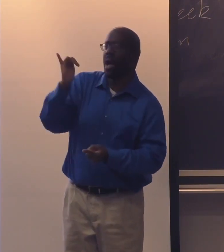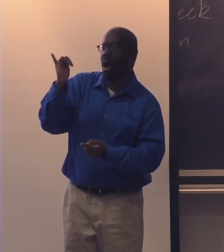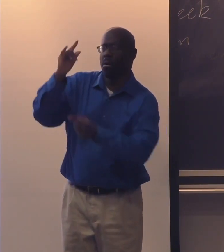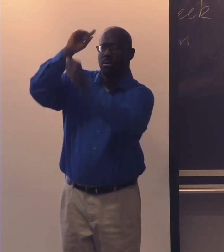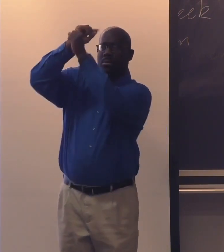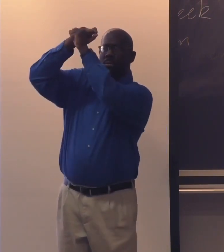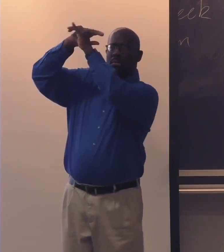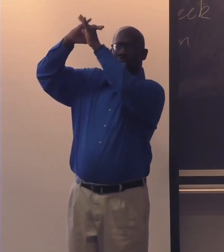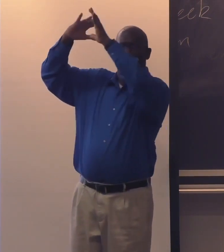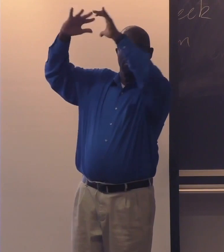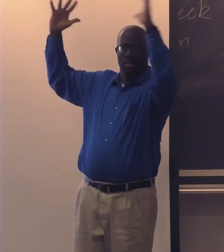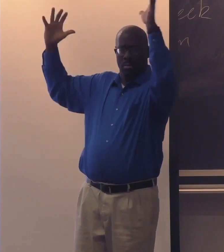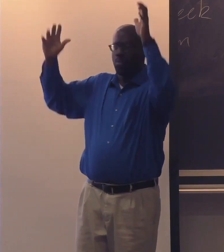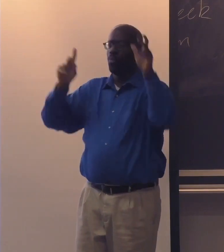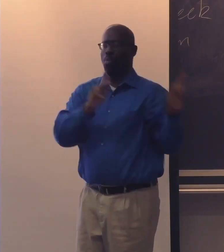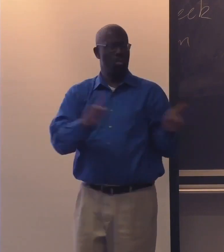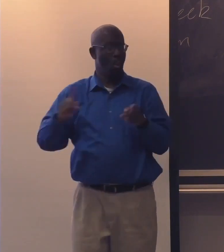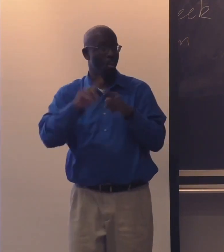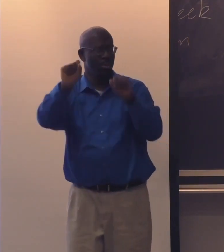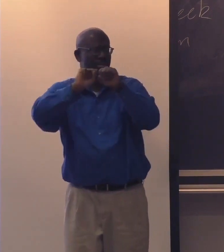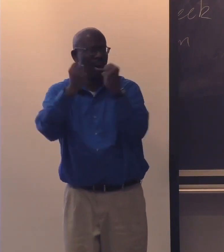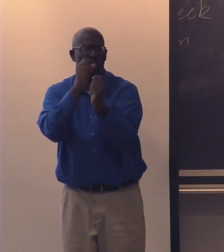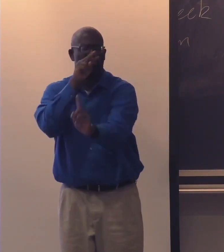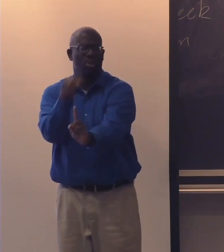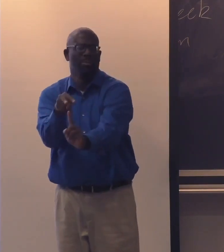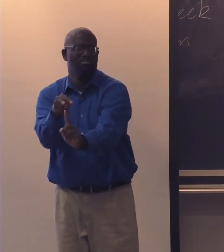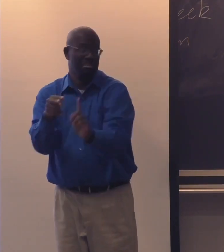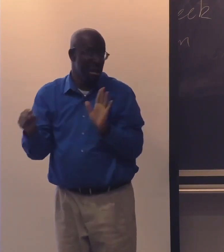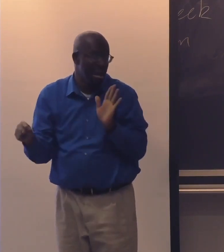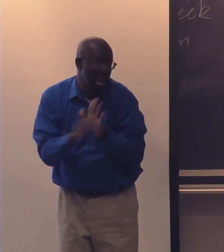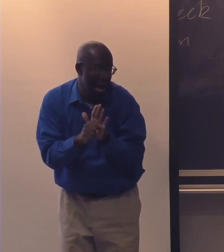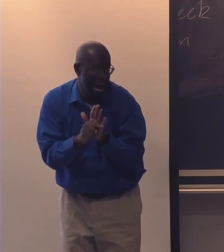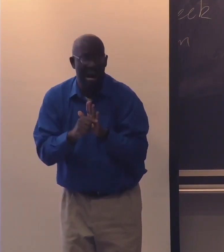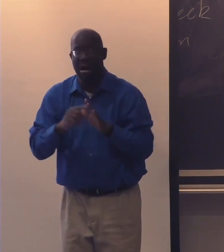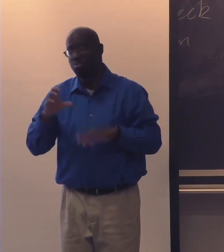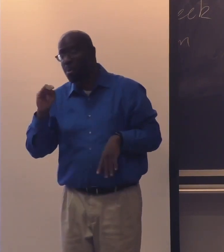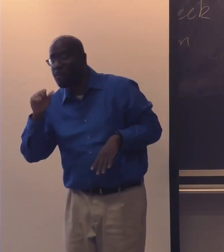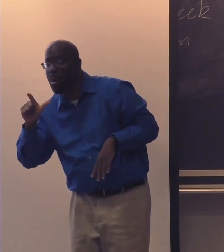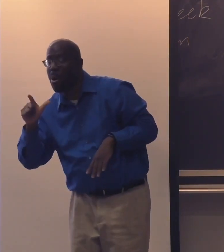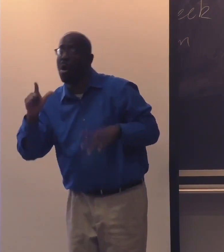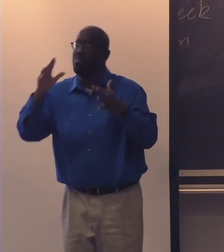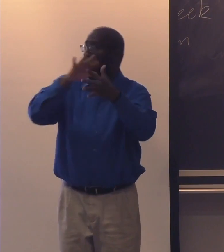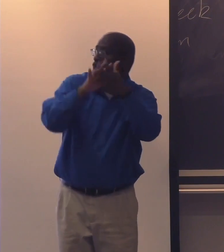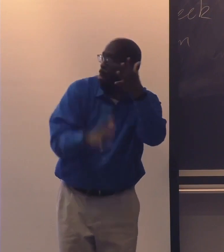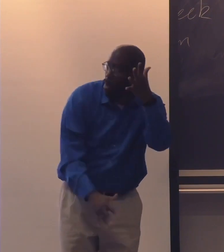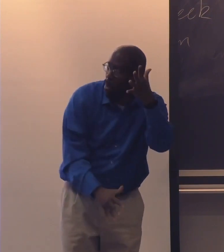And so you have this idea of what Black looks like according to the societal perspective, whether it be negative,